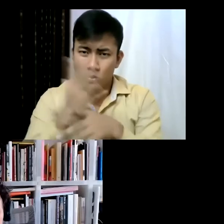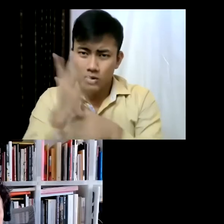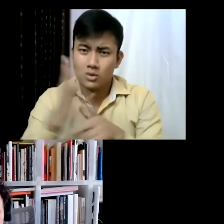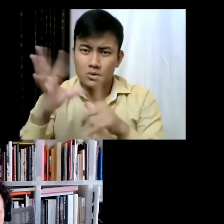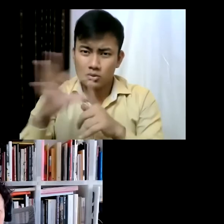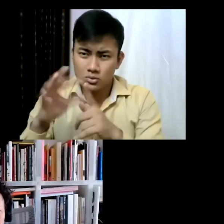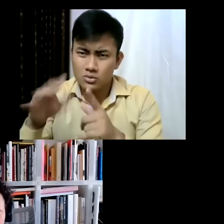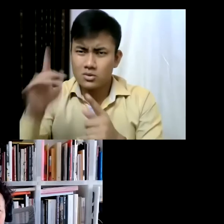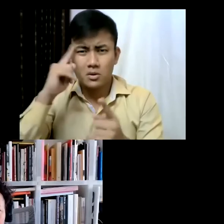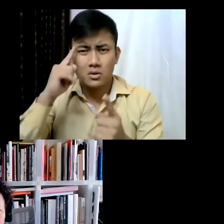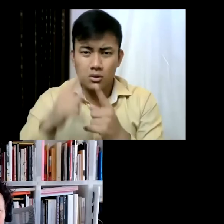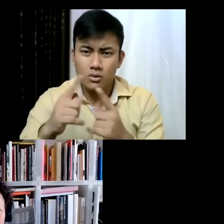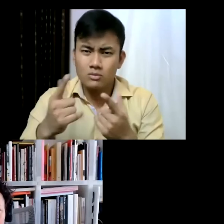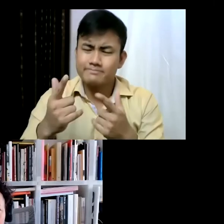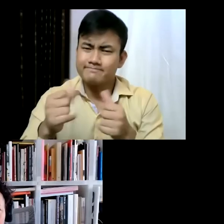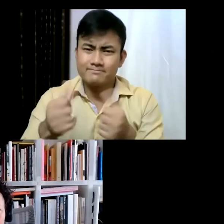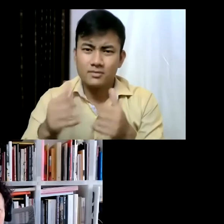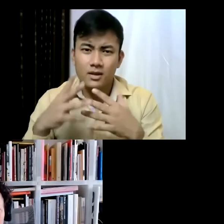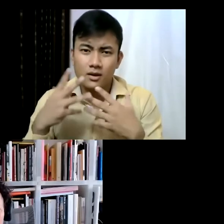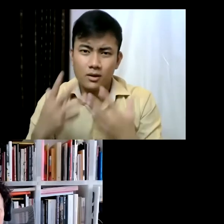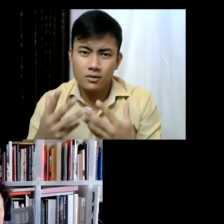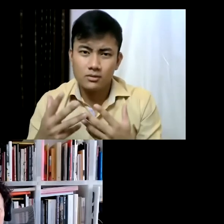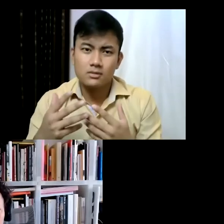and so it would be great for you to tell us about the exhibition that you created for